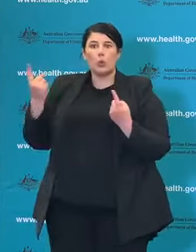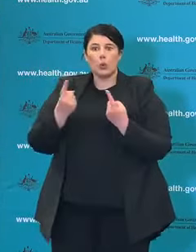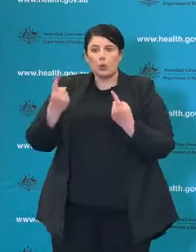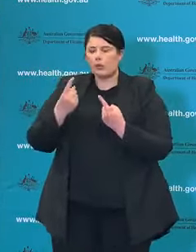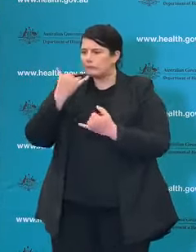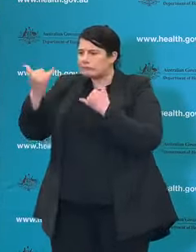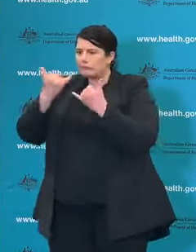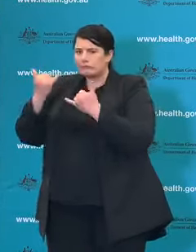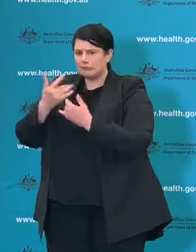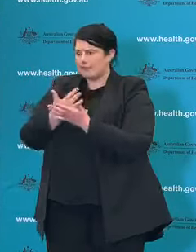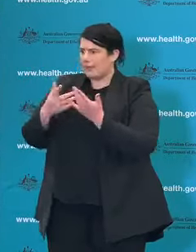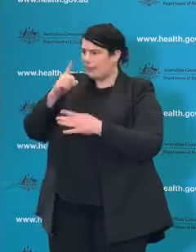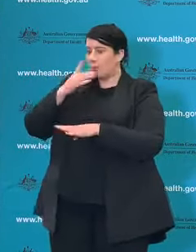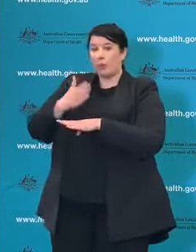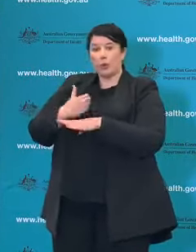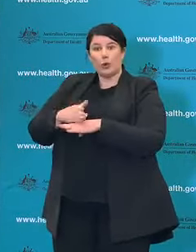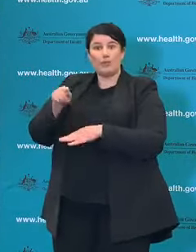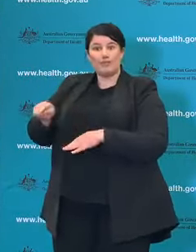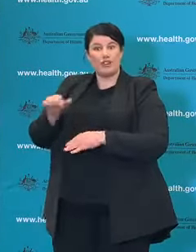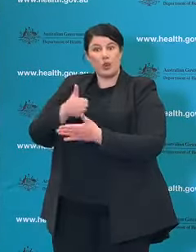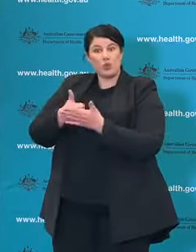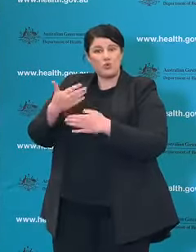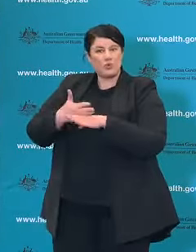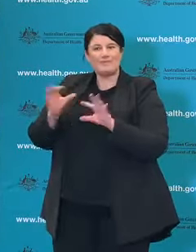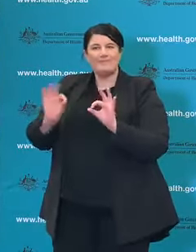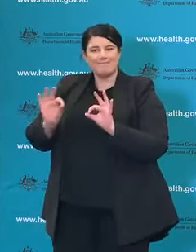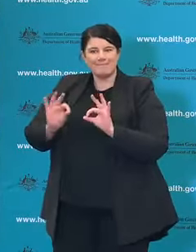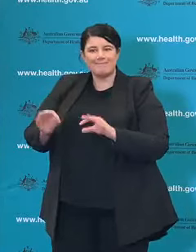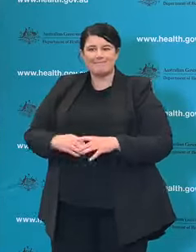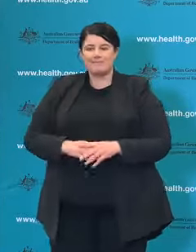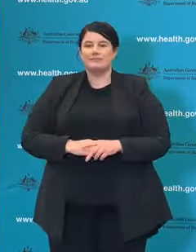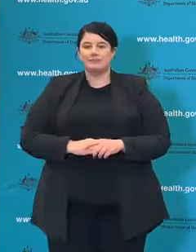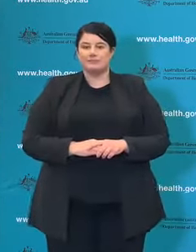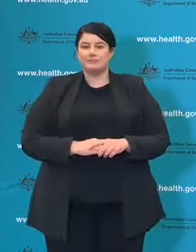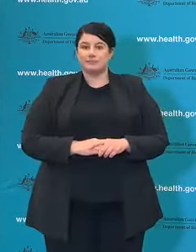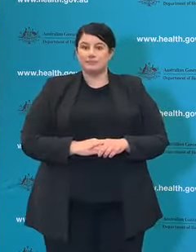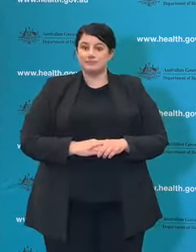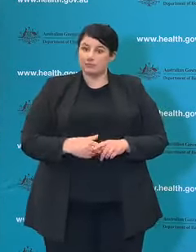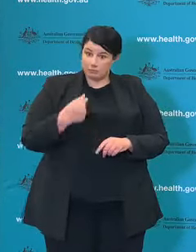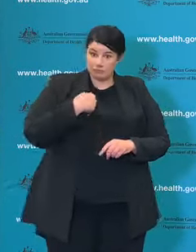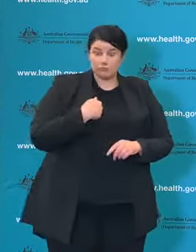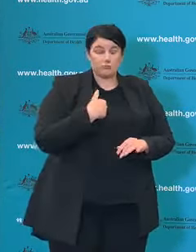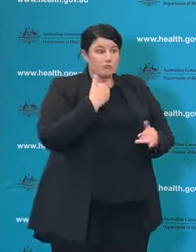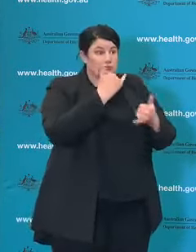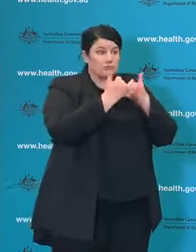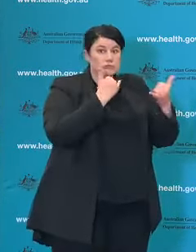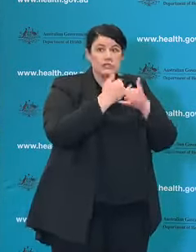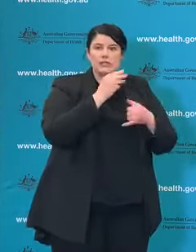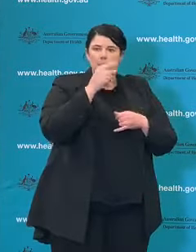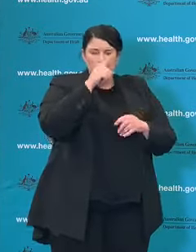I've had a number of discussions with some of our most senior epidemiologists in the country. Who are supporting the Victorian Aged